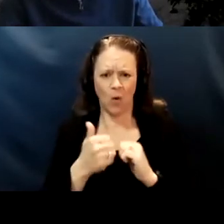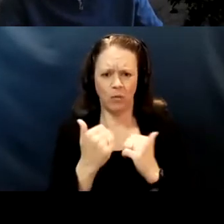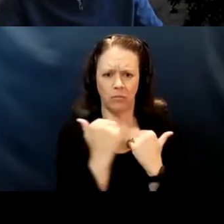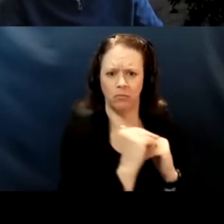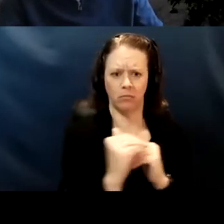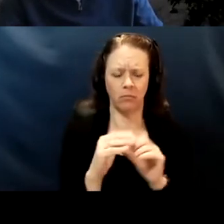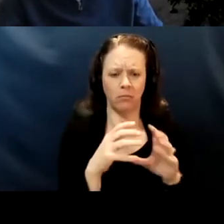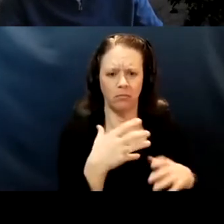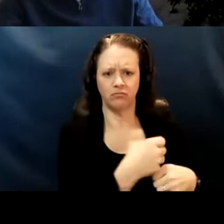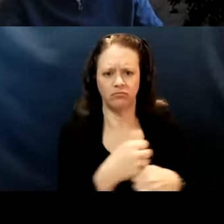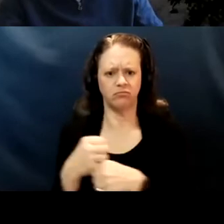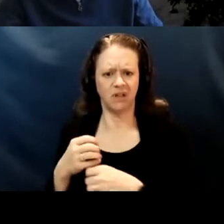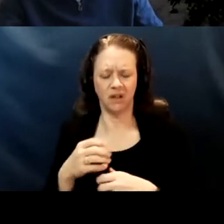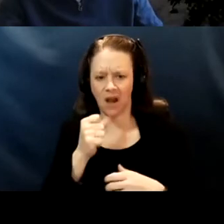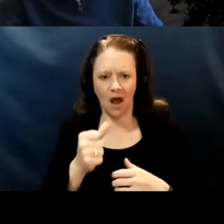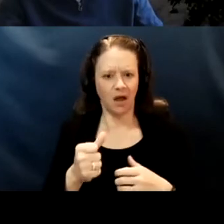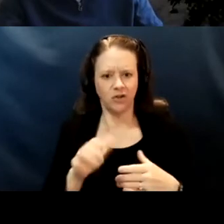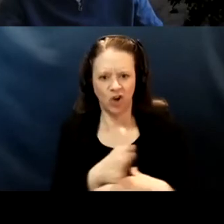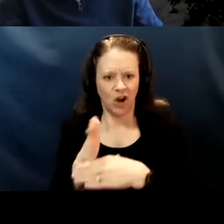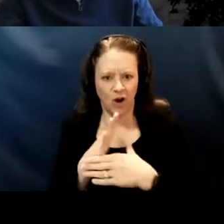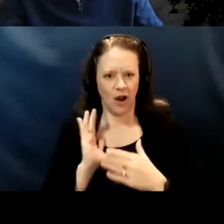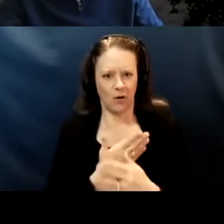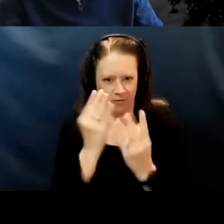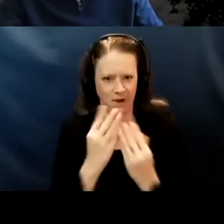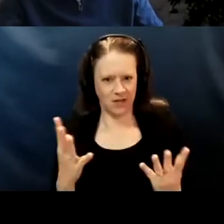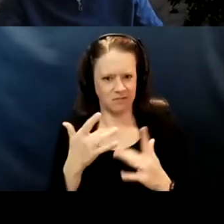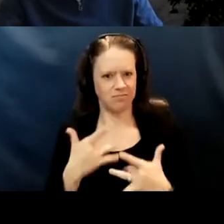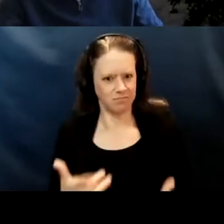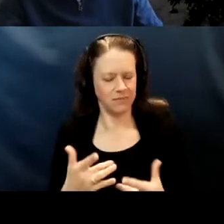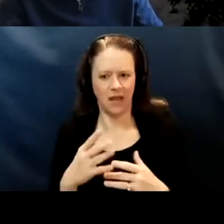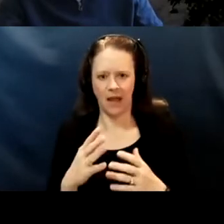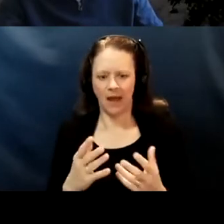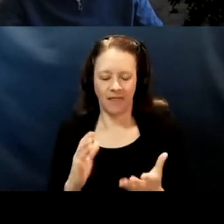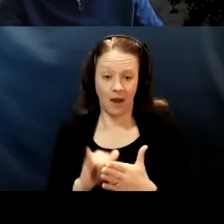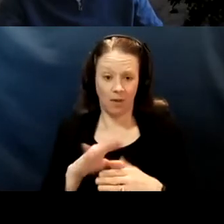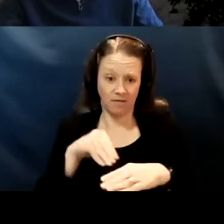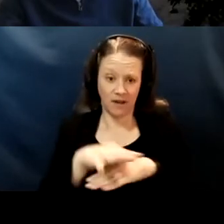regardless of whether how many people get the vaccine or don't. And so I very much think that in the future,